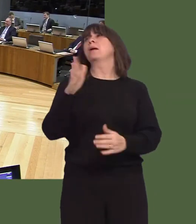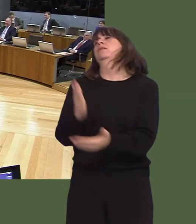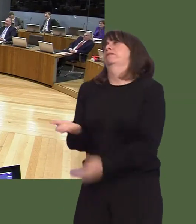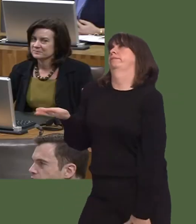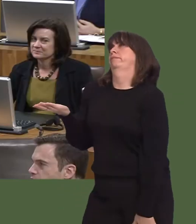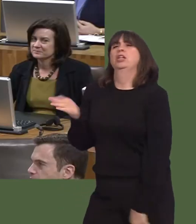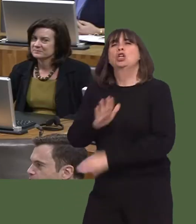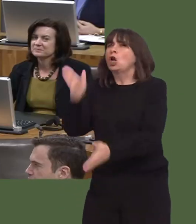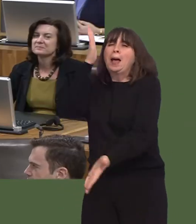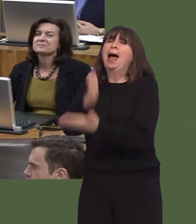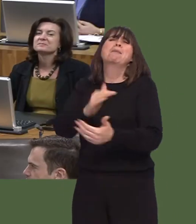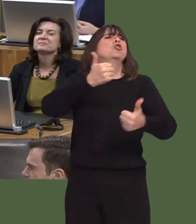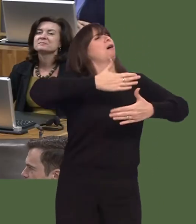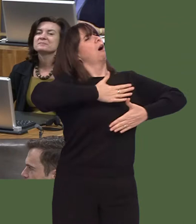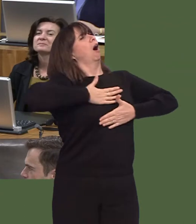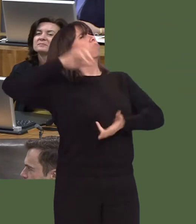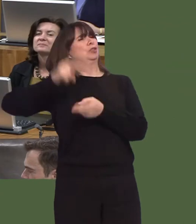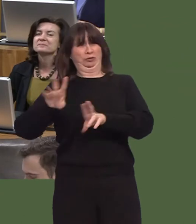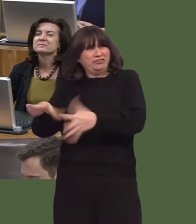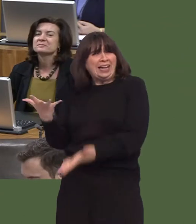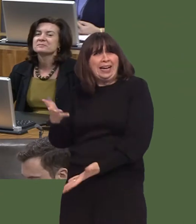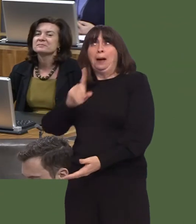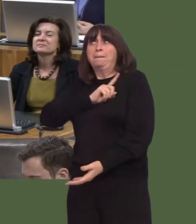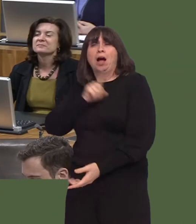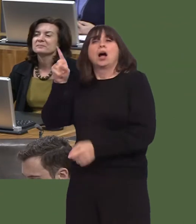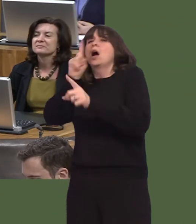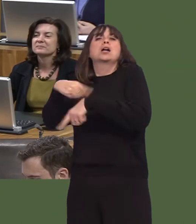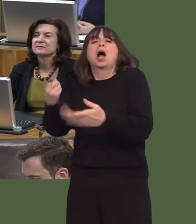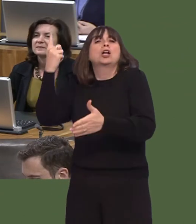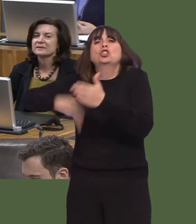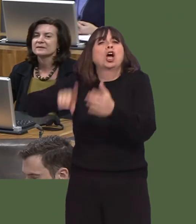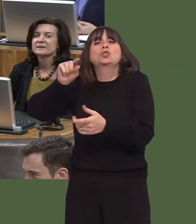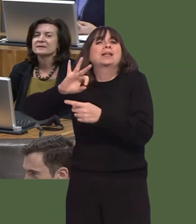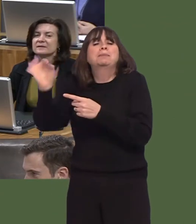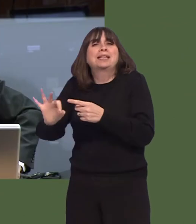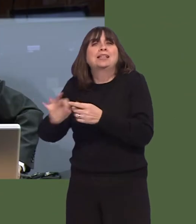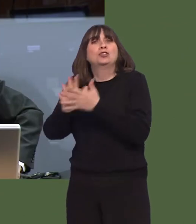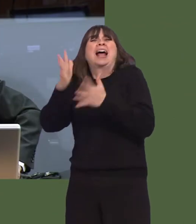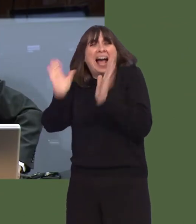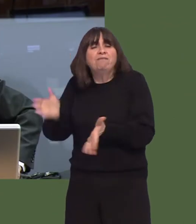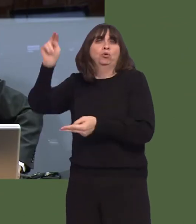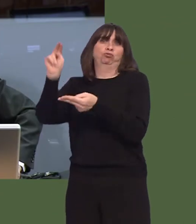let's not pretend this is some great concession by the UK Government, because they can't actually charge the 20 per cent in the first place.